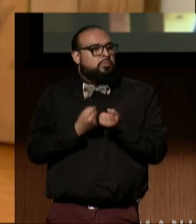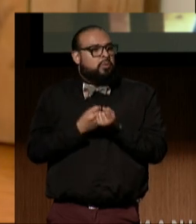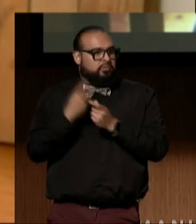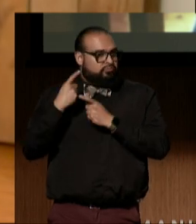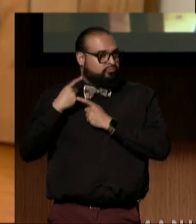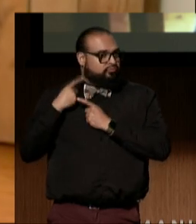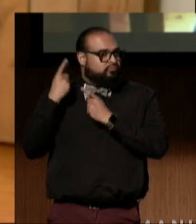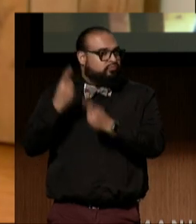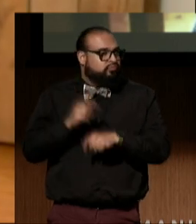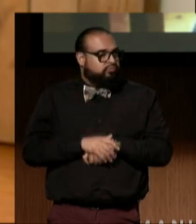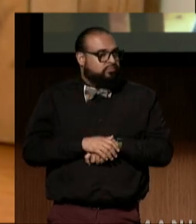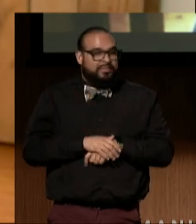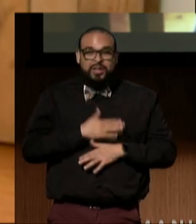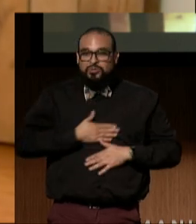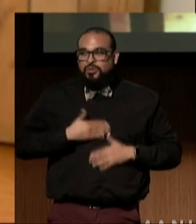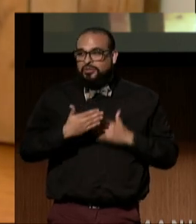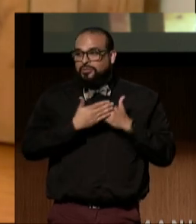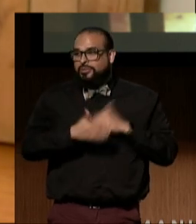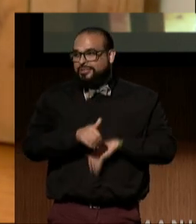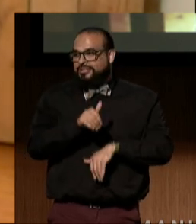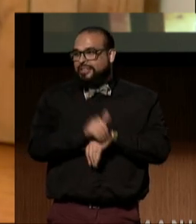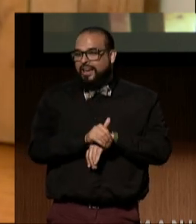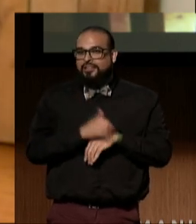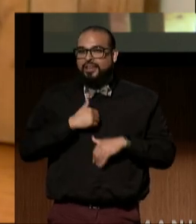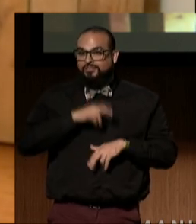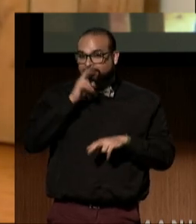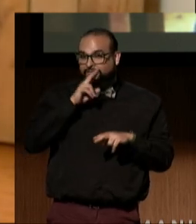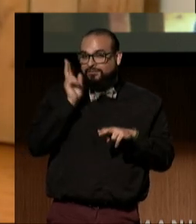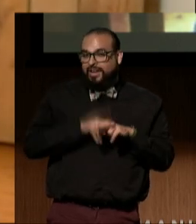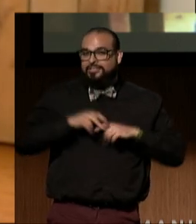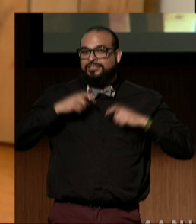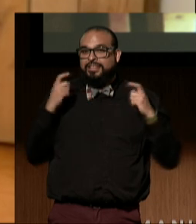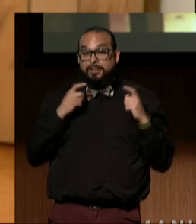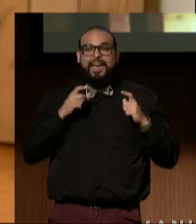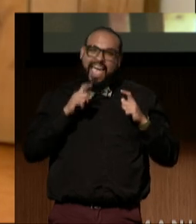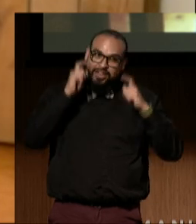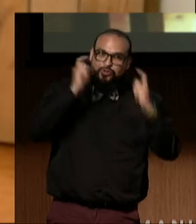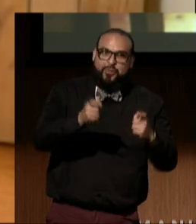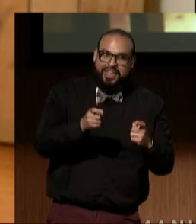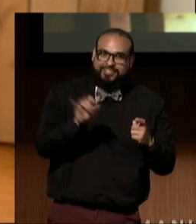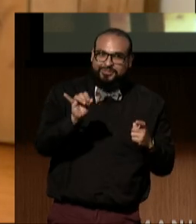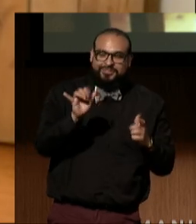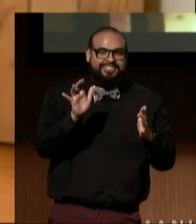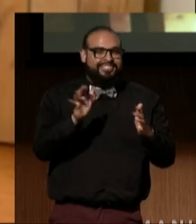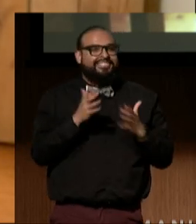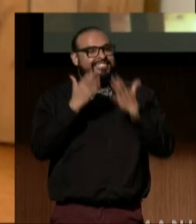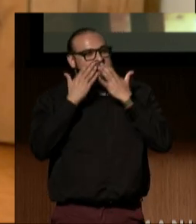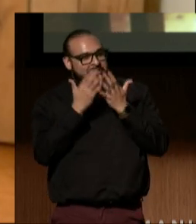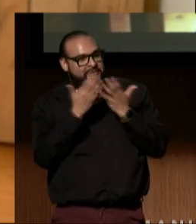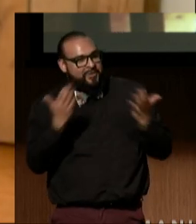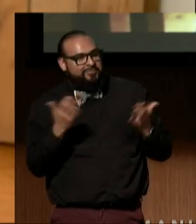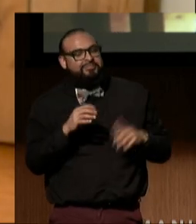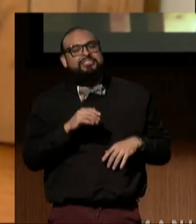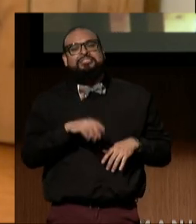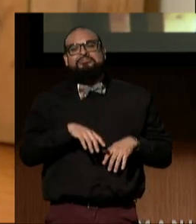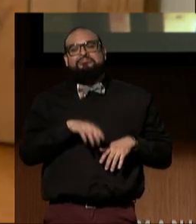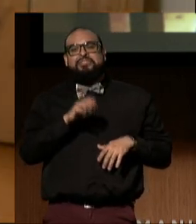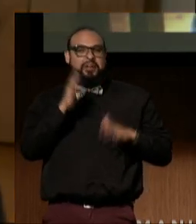Enjoy the rest of the night, have fun, celebrate, and donate. Thank you all, and I hope to see you soon. Bye.